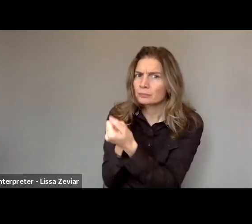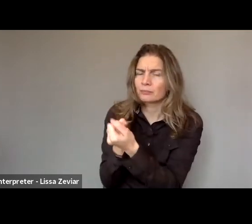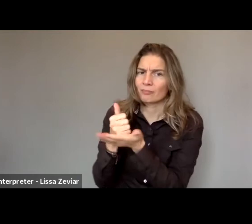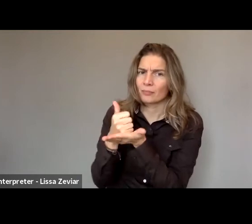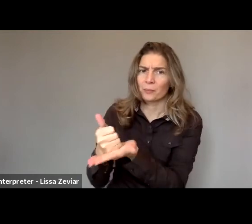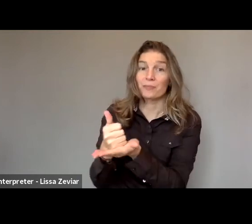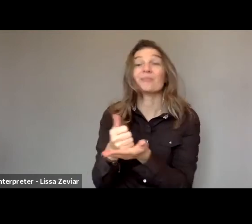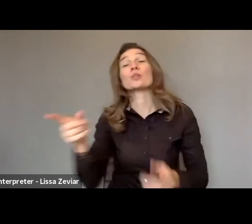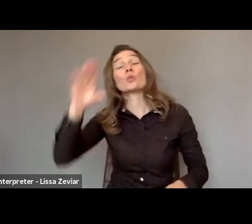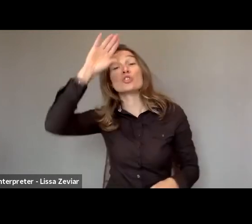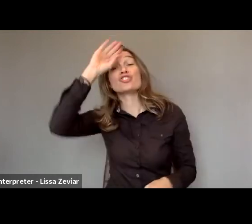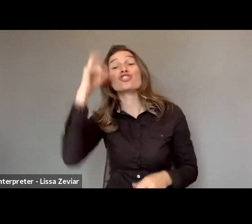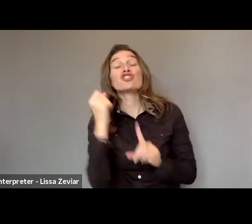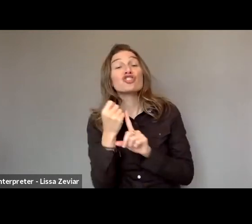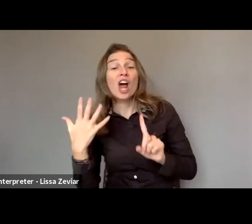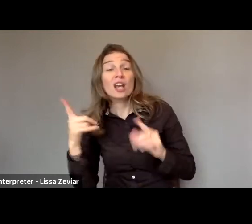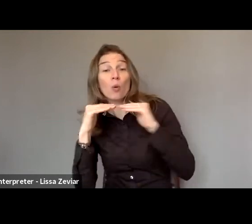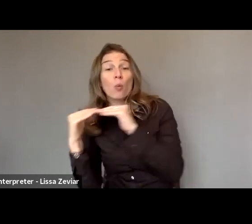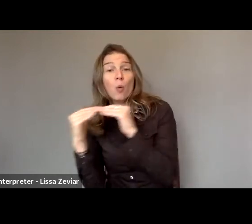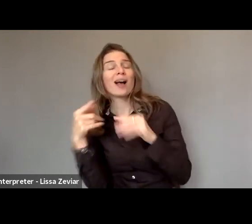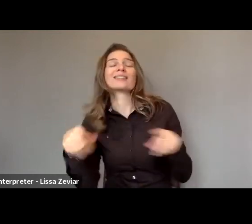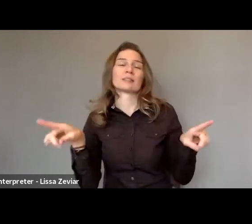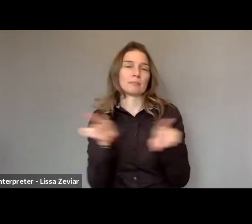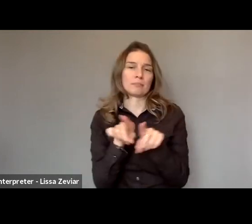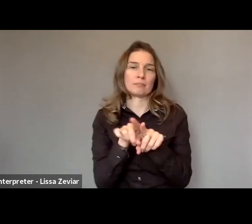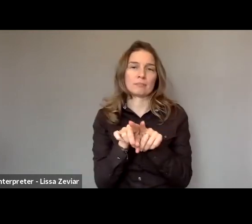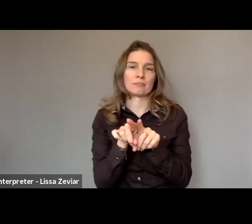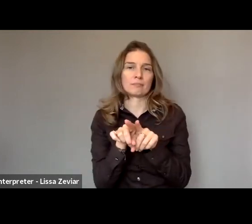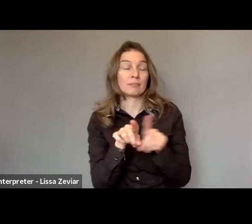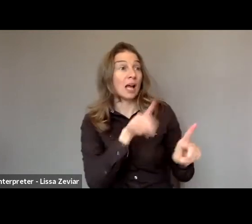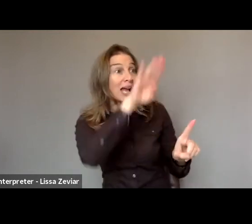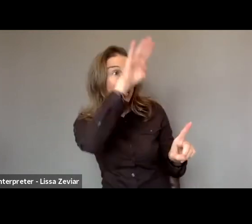we'll do everything we can to make sure The Istanbul Convention is ratified.